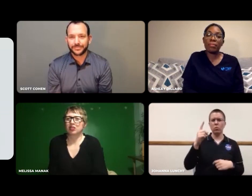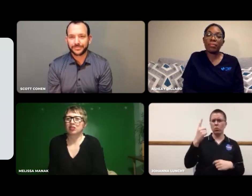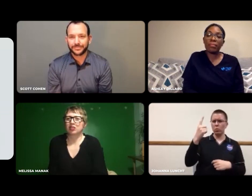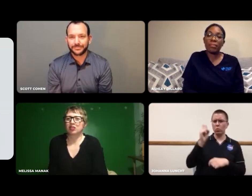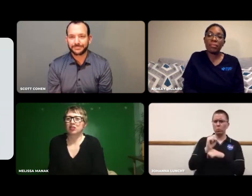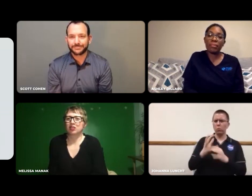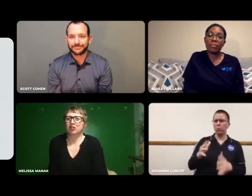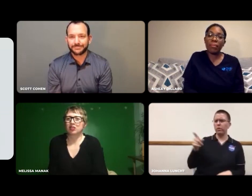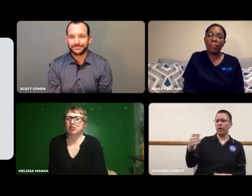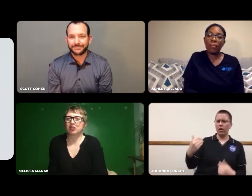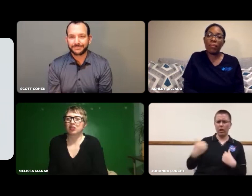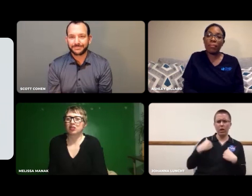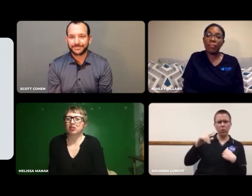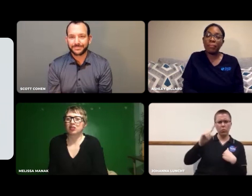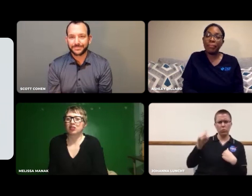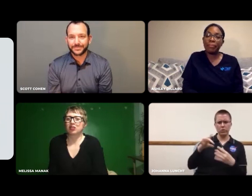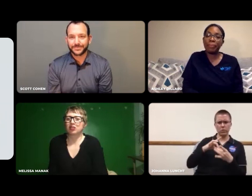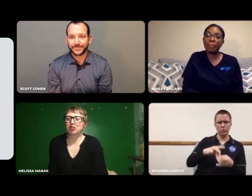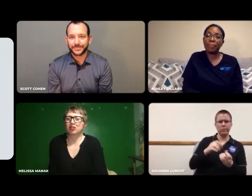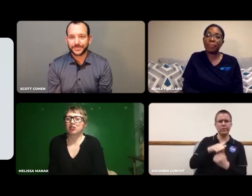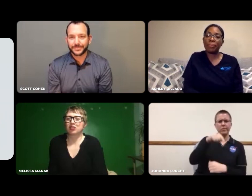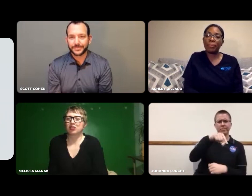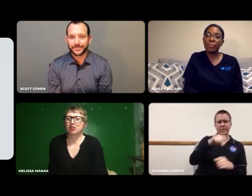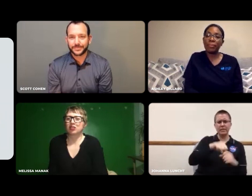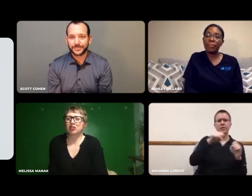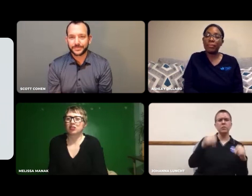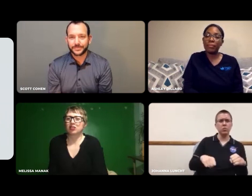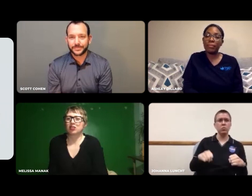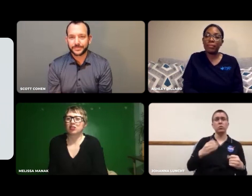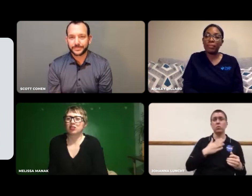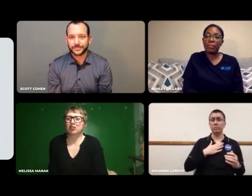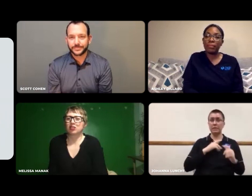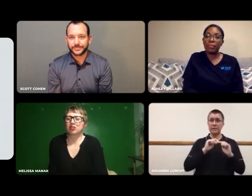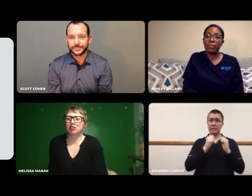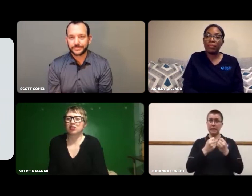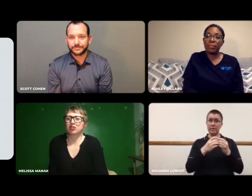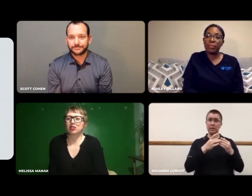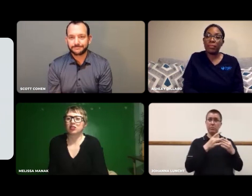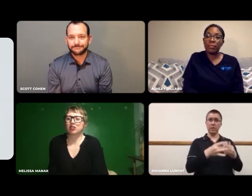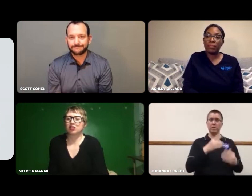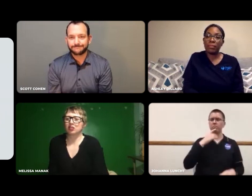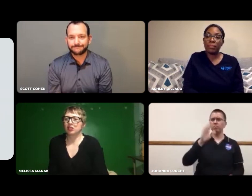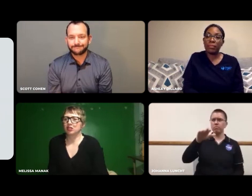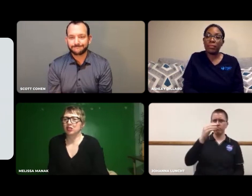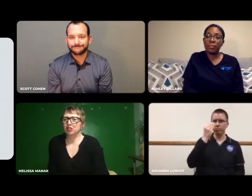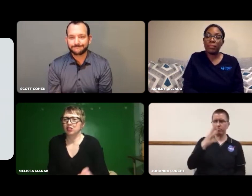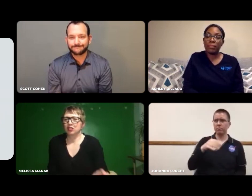One employee, he had a question on that system.